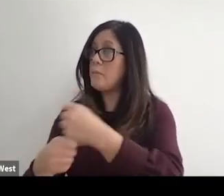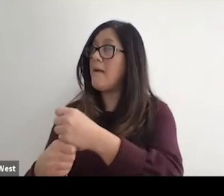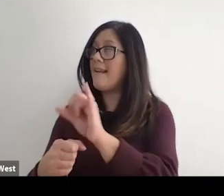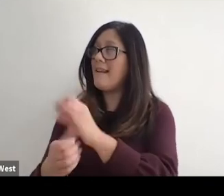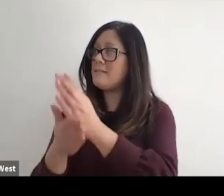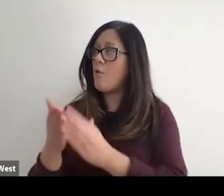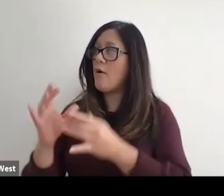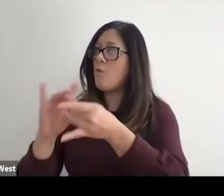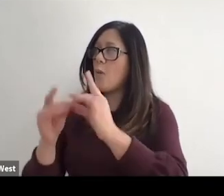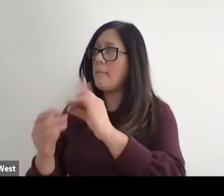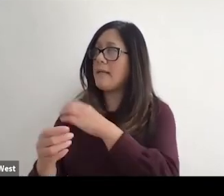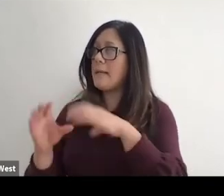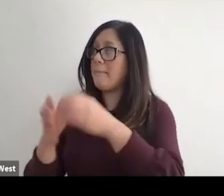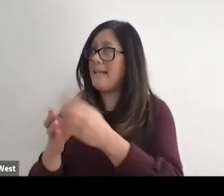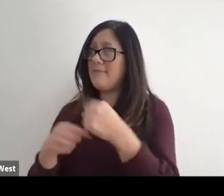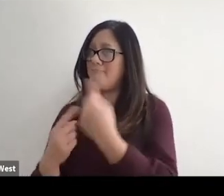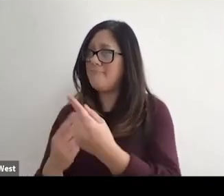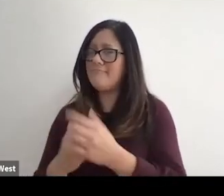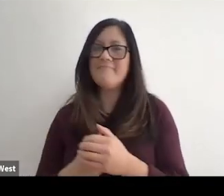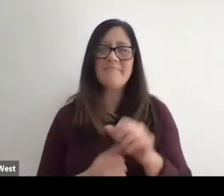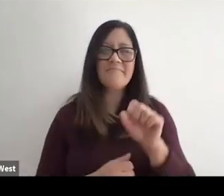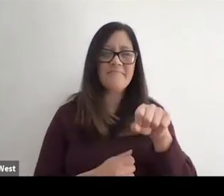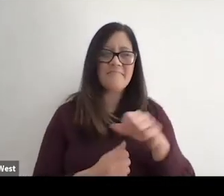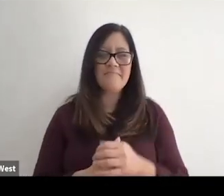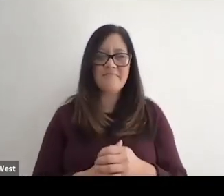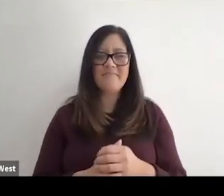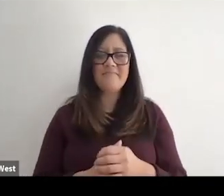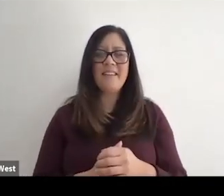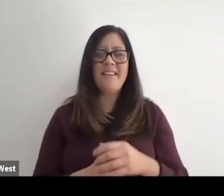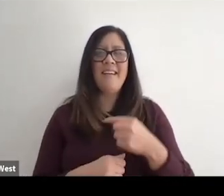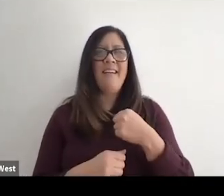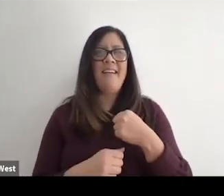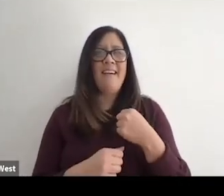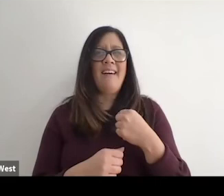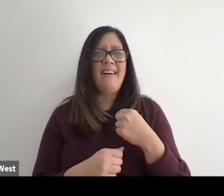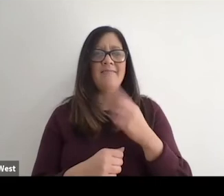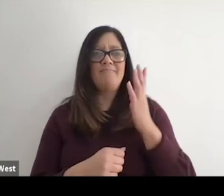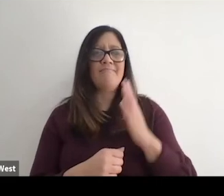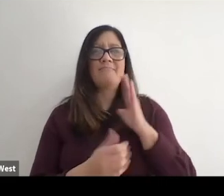member of the Olympic Committee the last few years? Yeah, so I got involved in adaptive